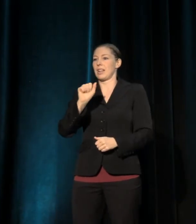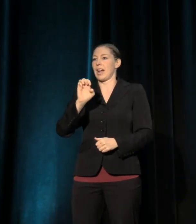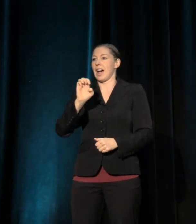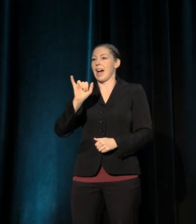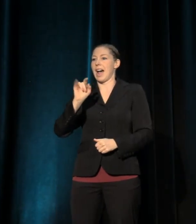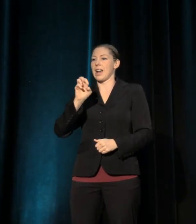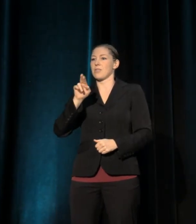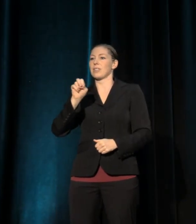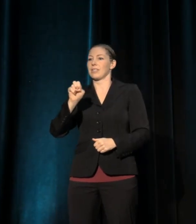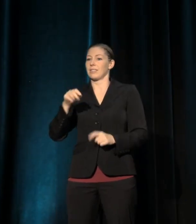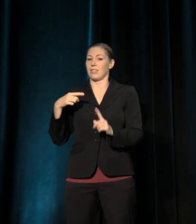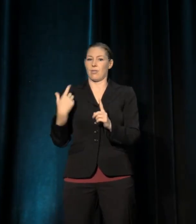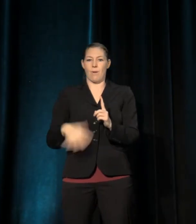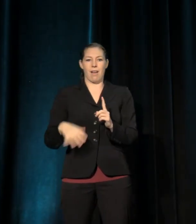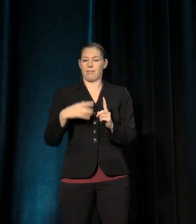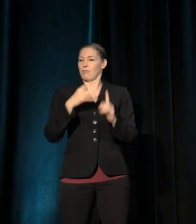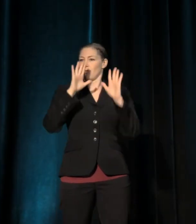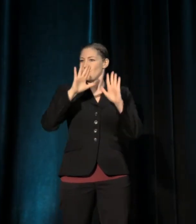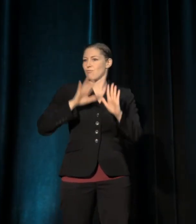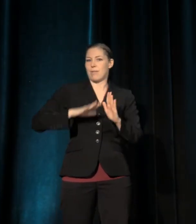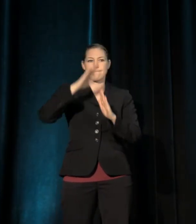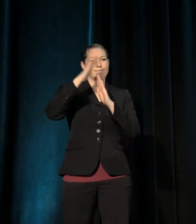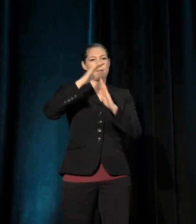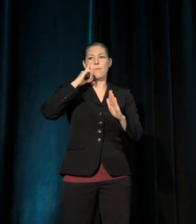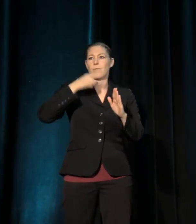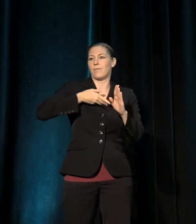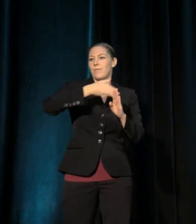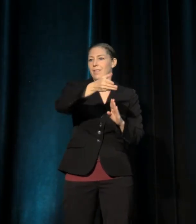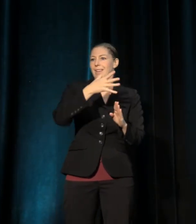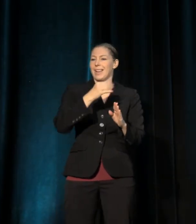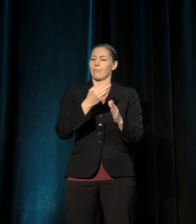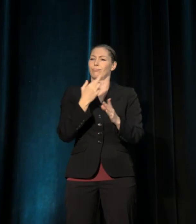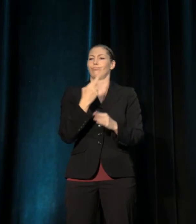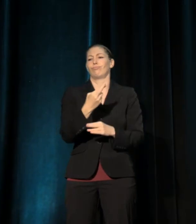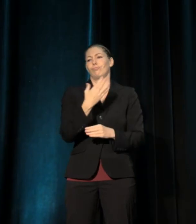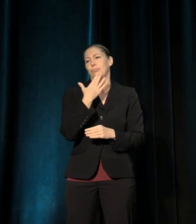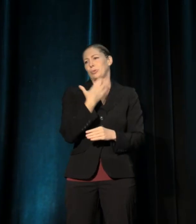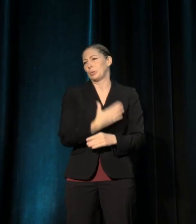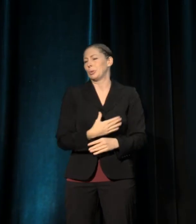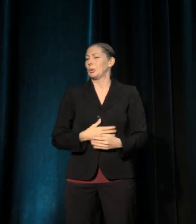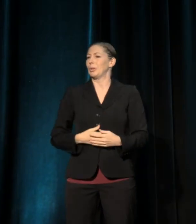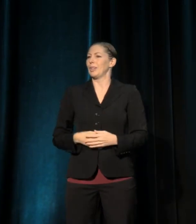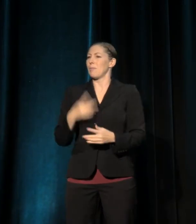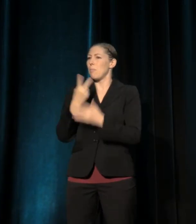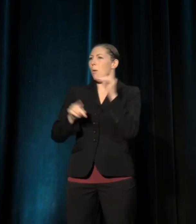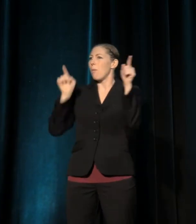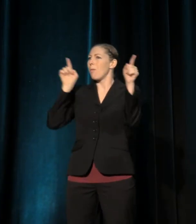and increasingly a dear friend. Abe and Teresa, you both inspire me. Thank you.